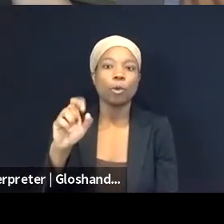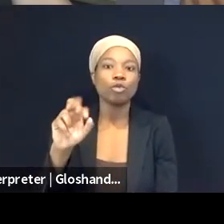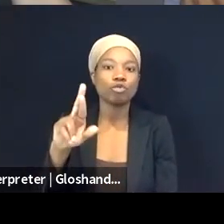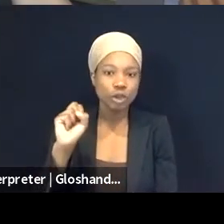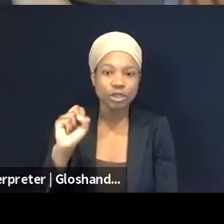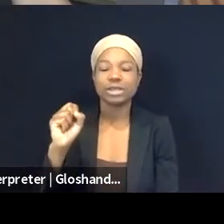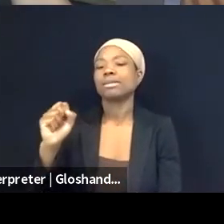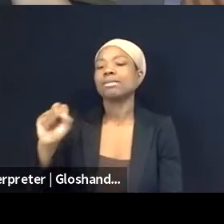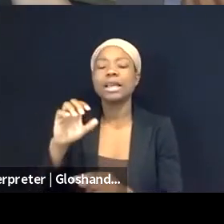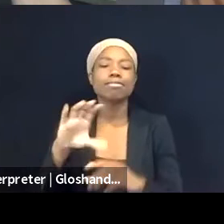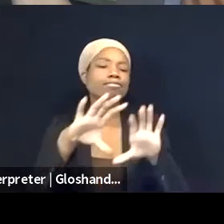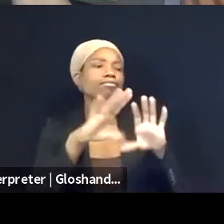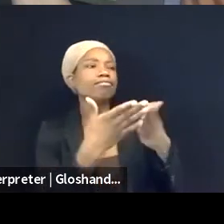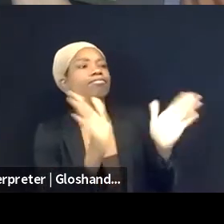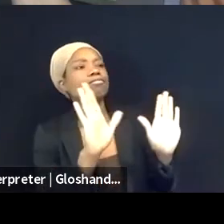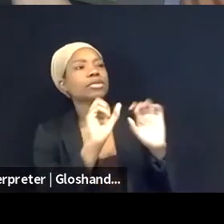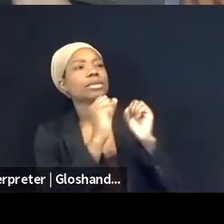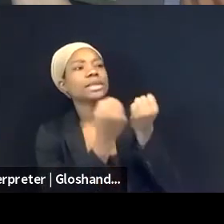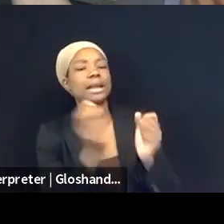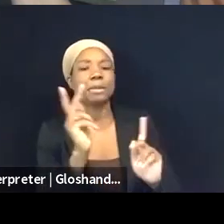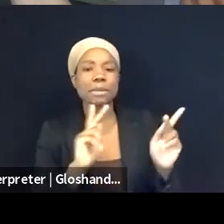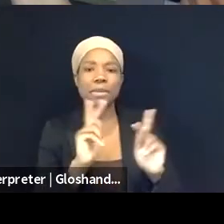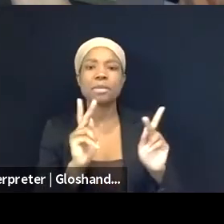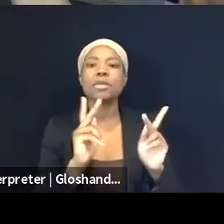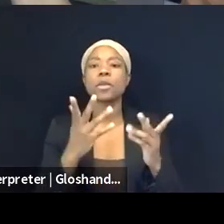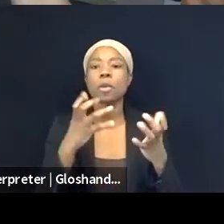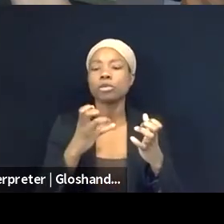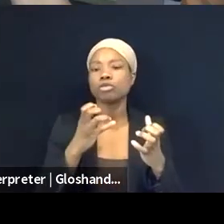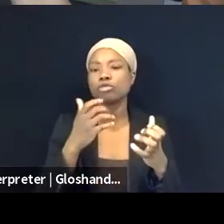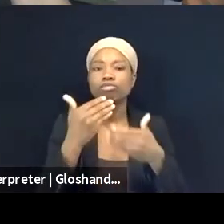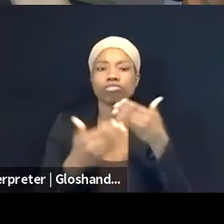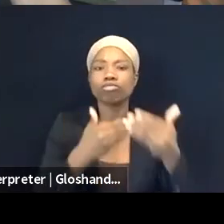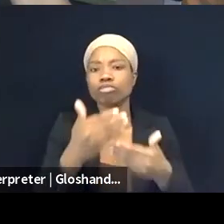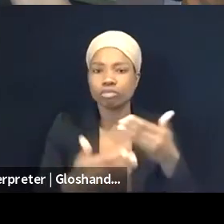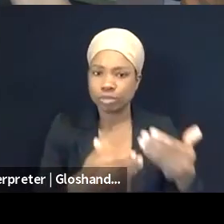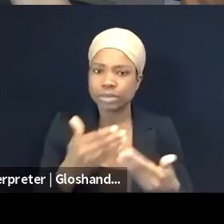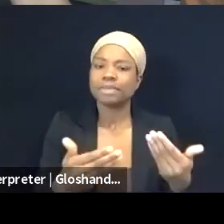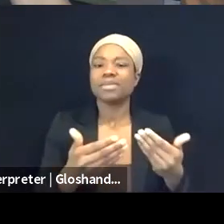and basically, we try to document all these cases and to appeal and try to put them back,